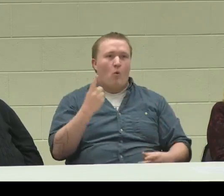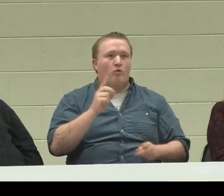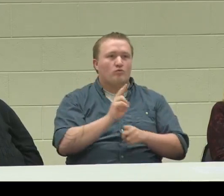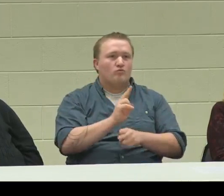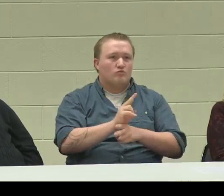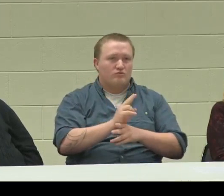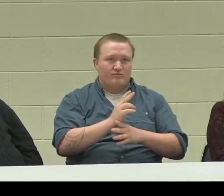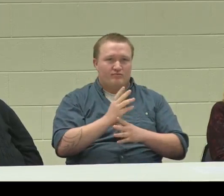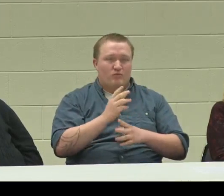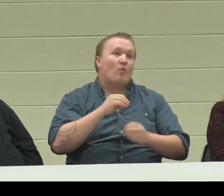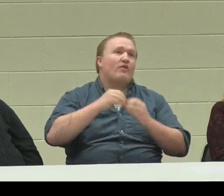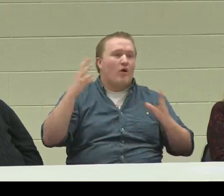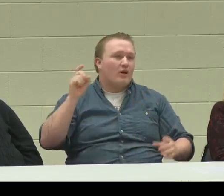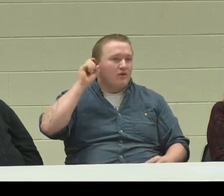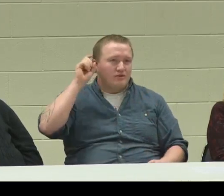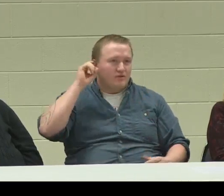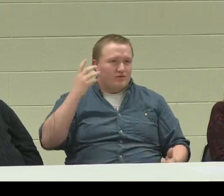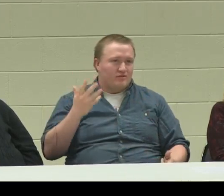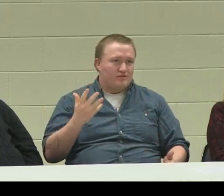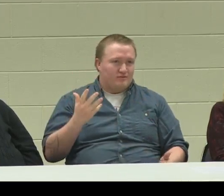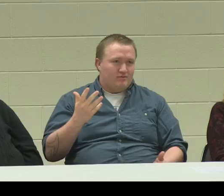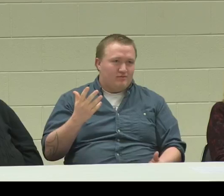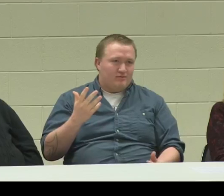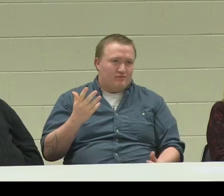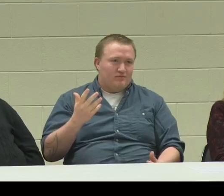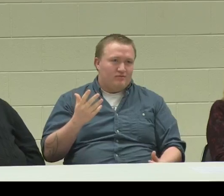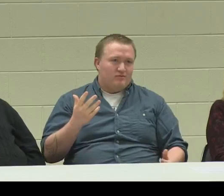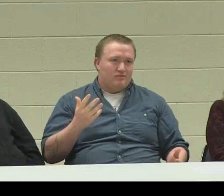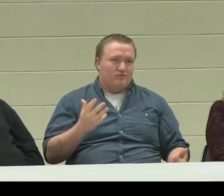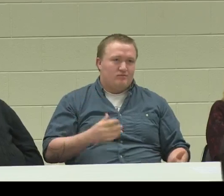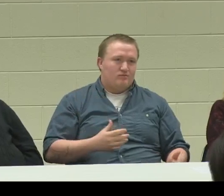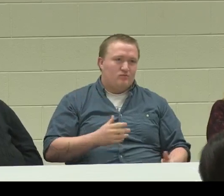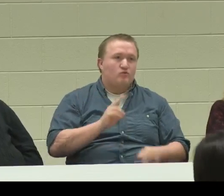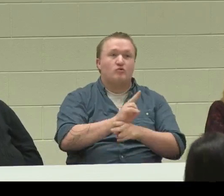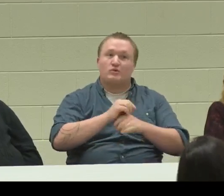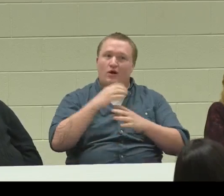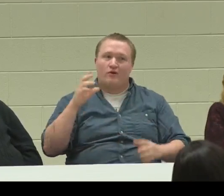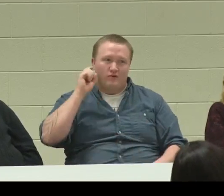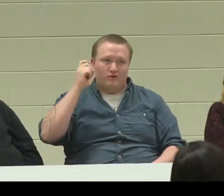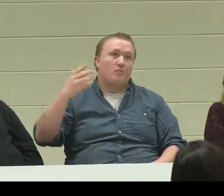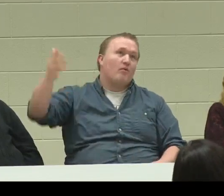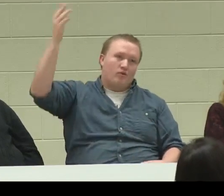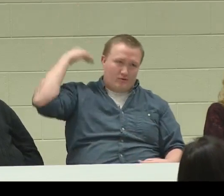so I do use hearing aids quite a bit.